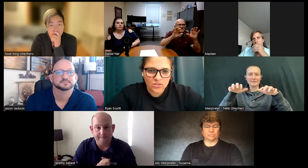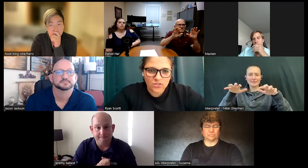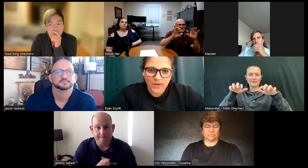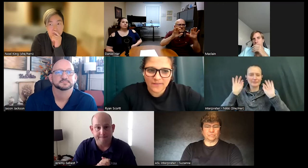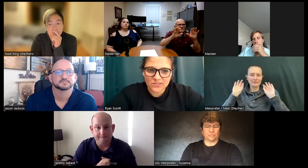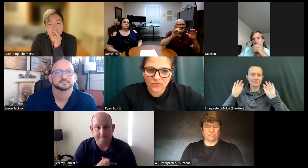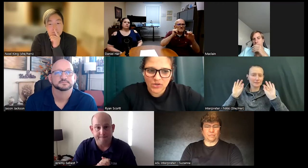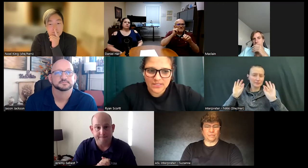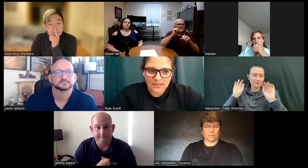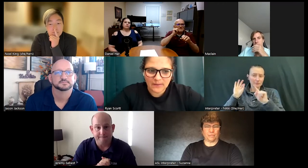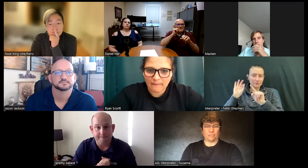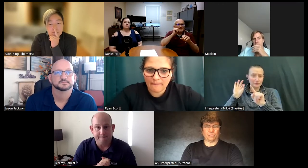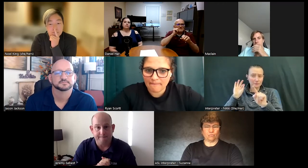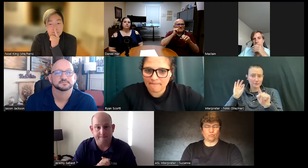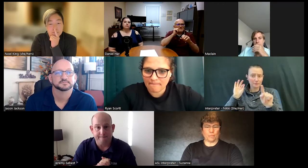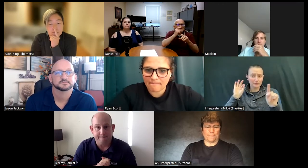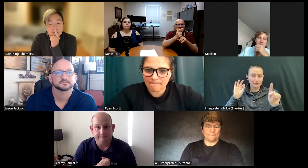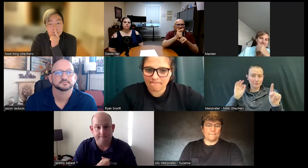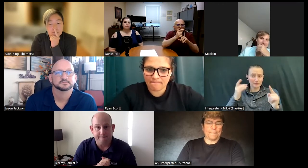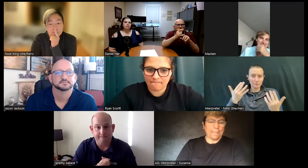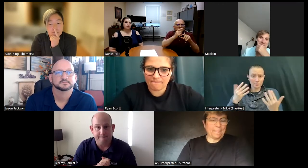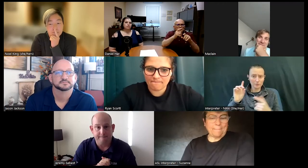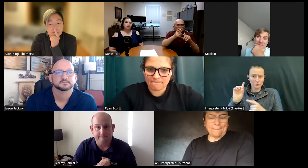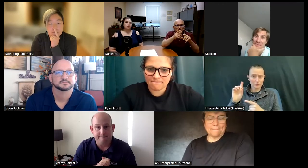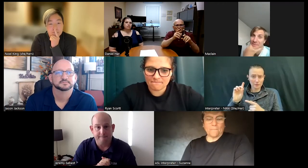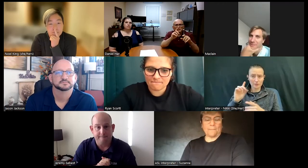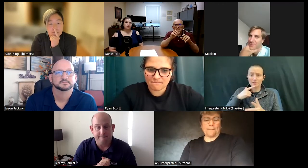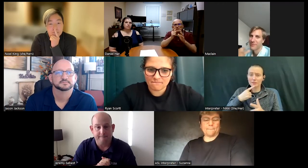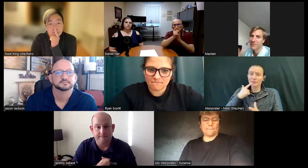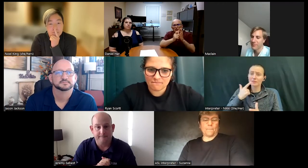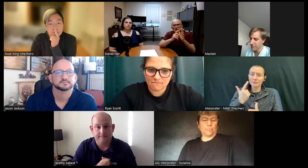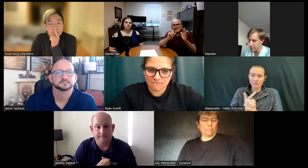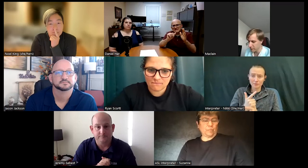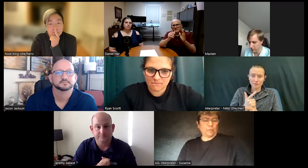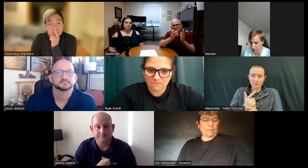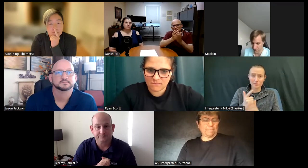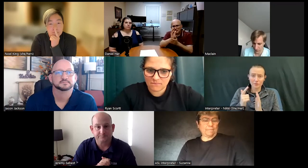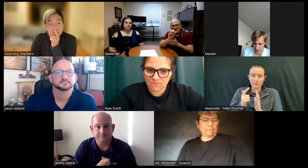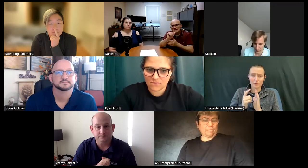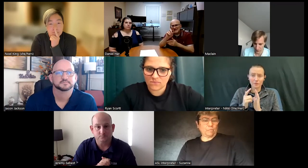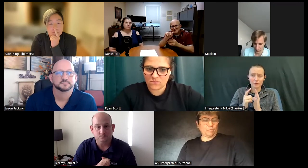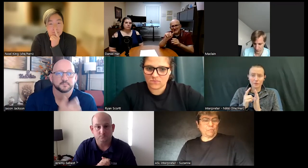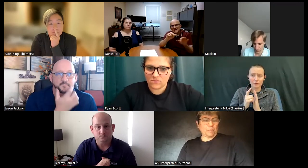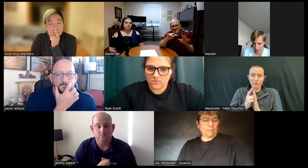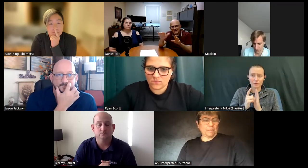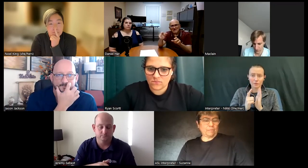we're having some freezing okay yes